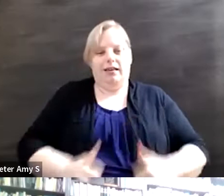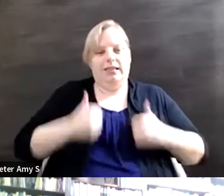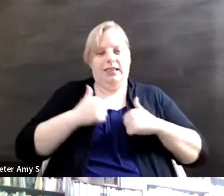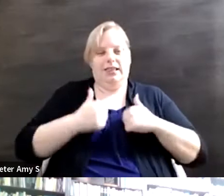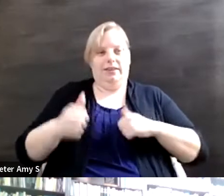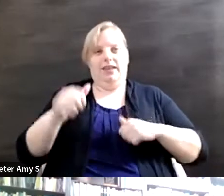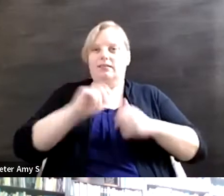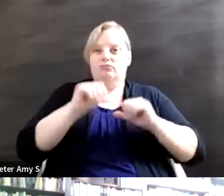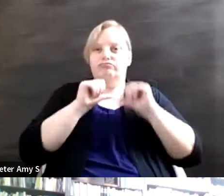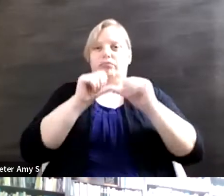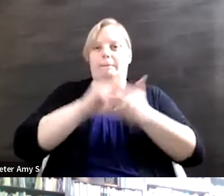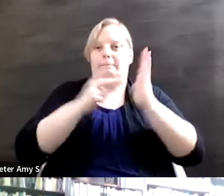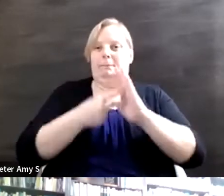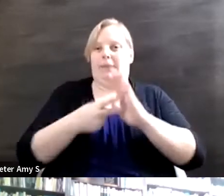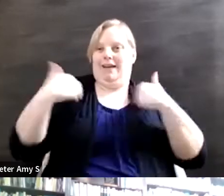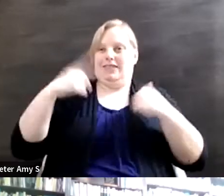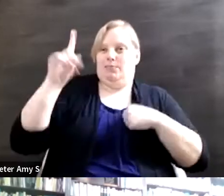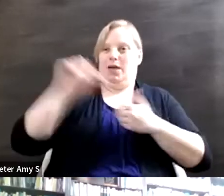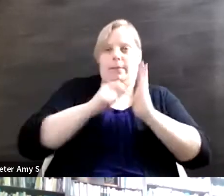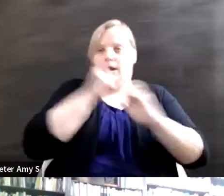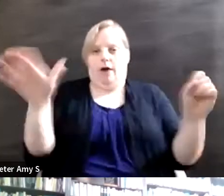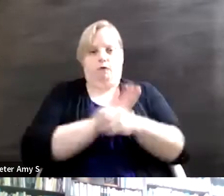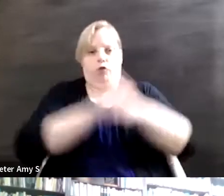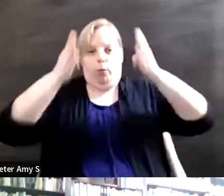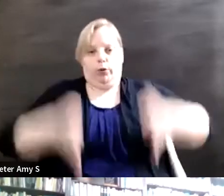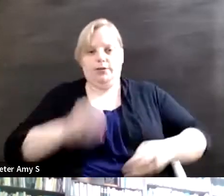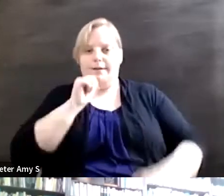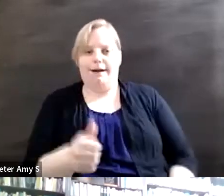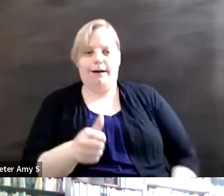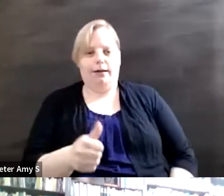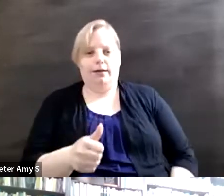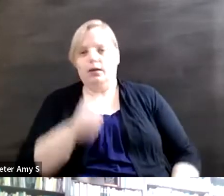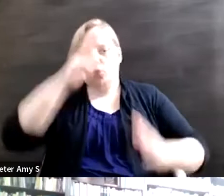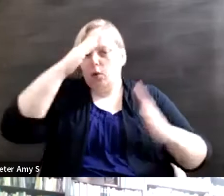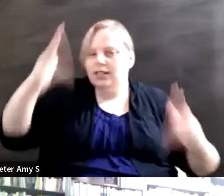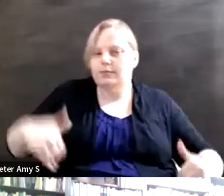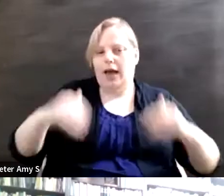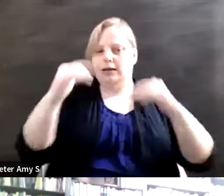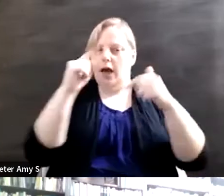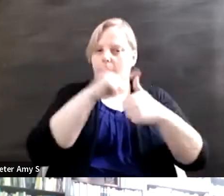you're not a whole person so you can't expect equal access to the entire human experience.